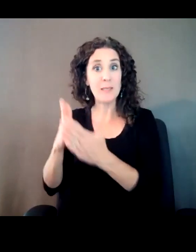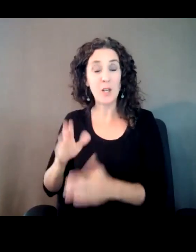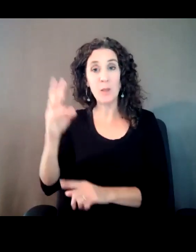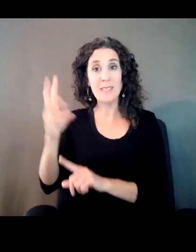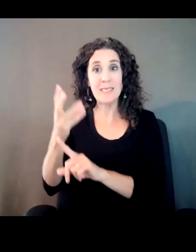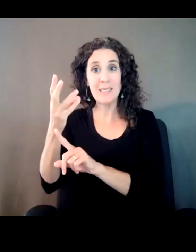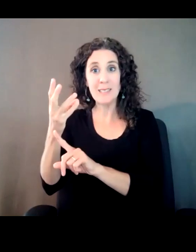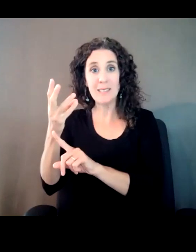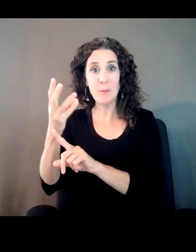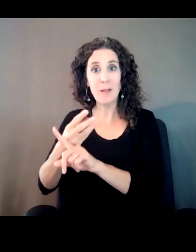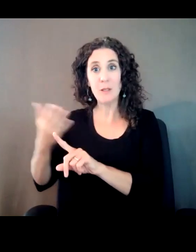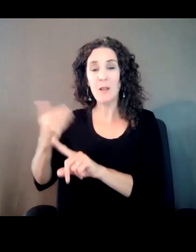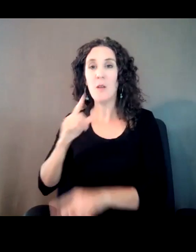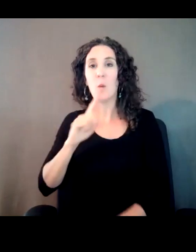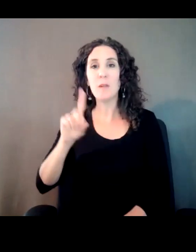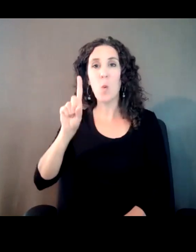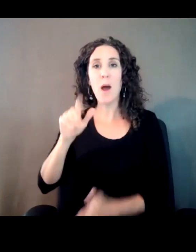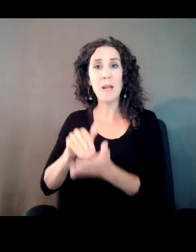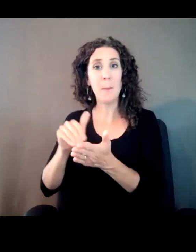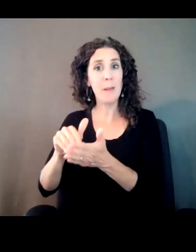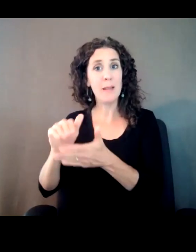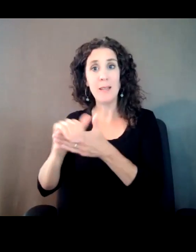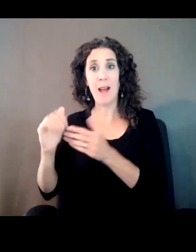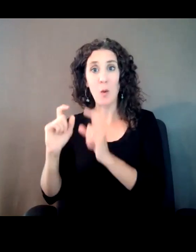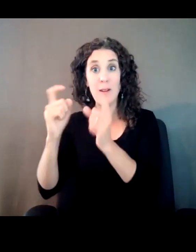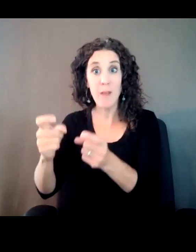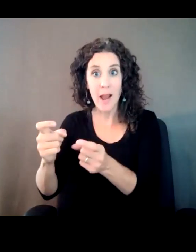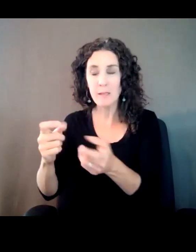advance and he was like, man, I'm telling you, this is it, you'll be able to quit your